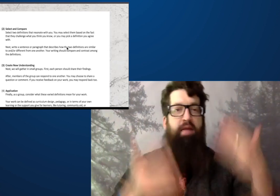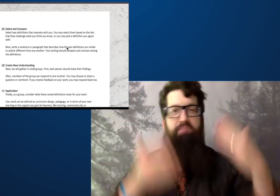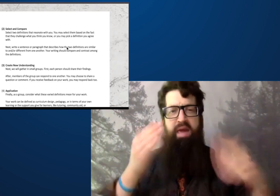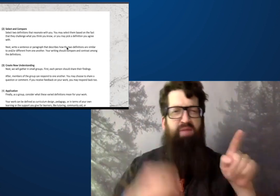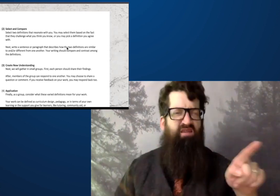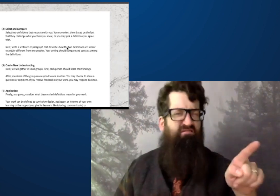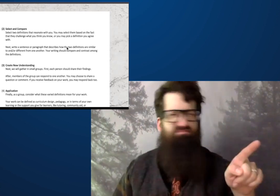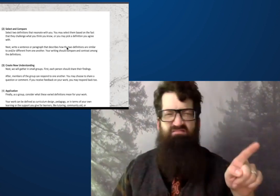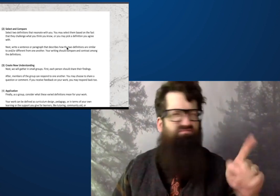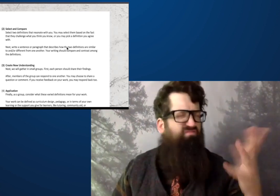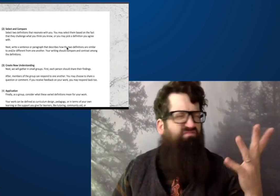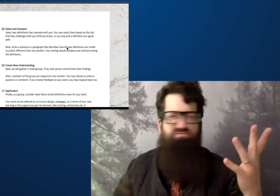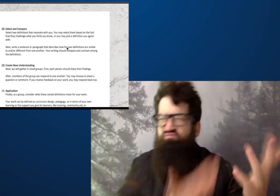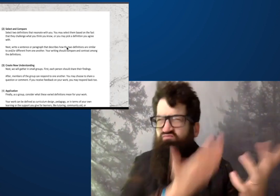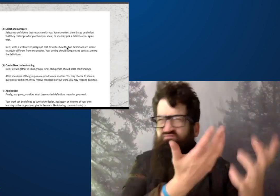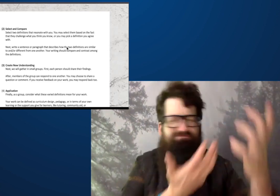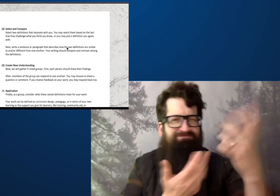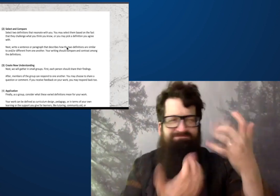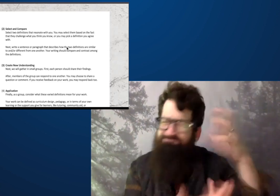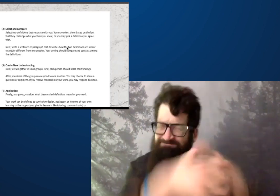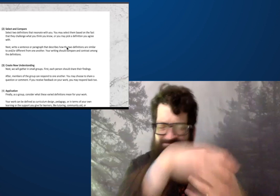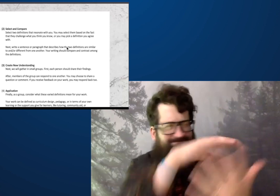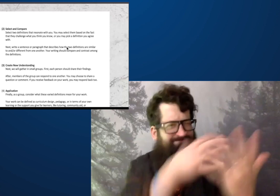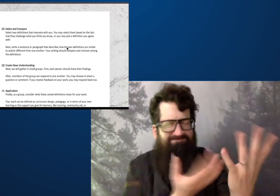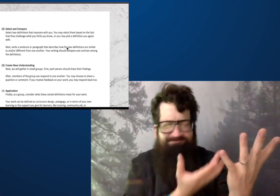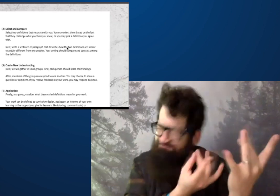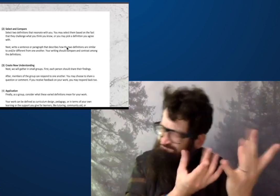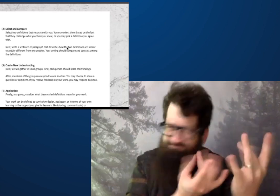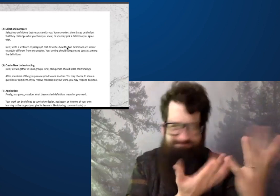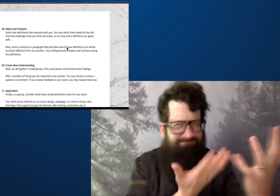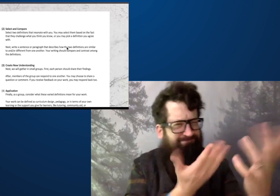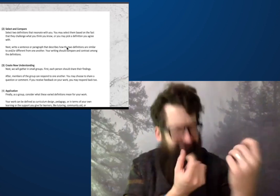with, but some of these may be something